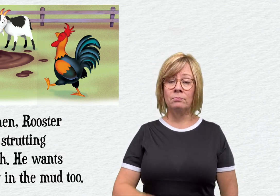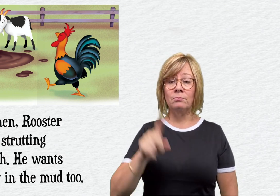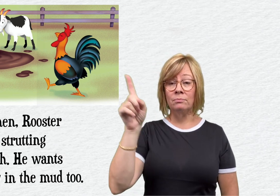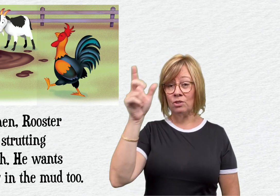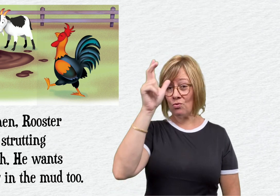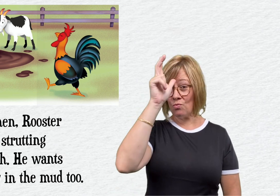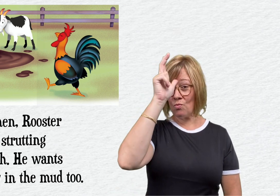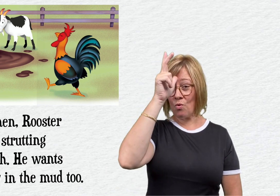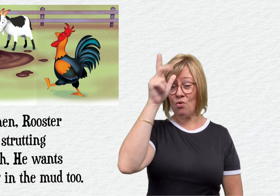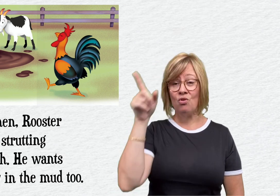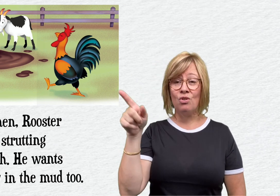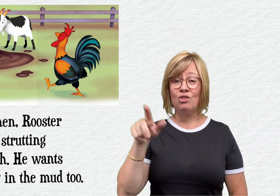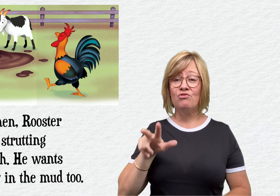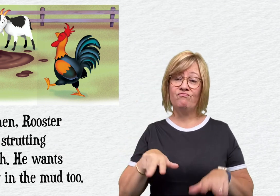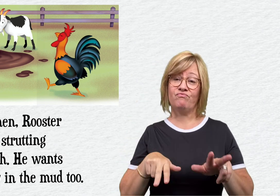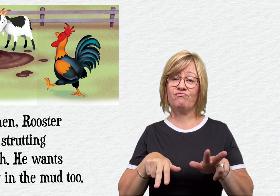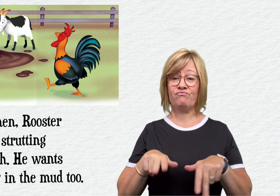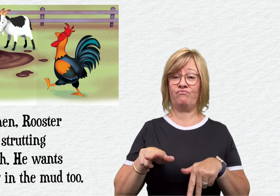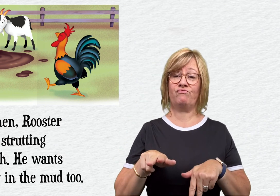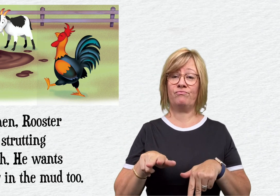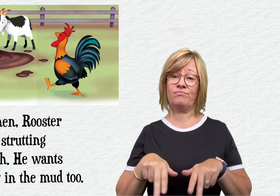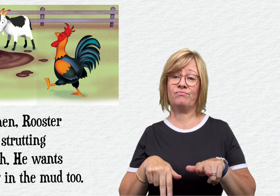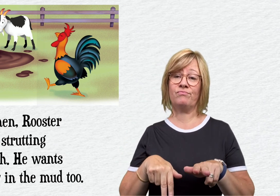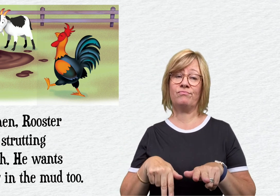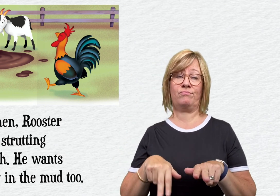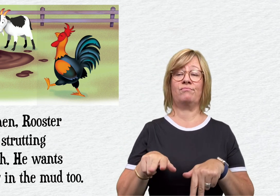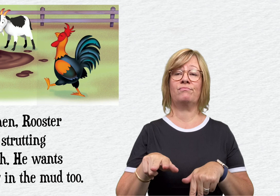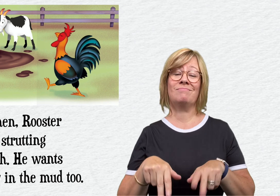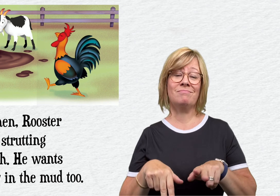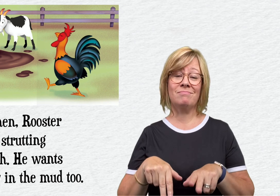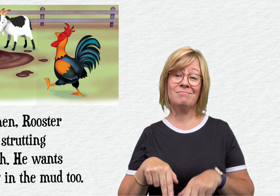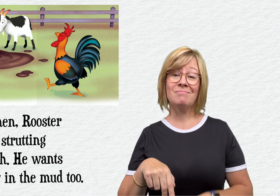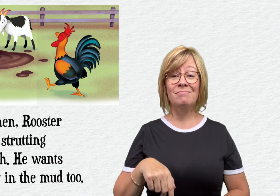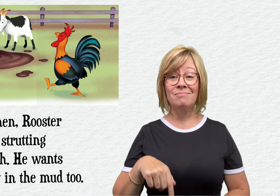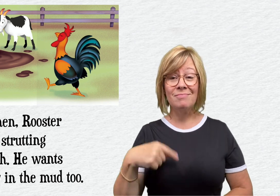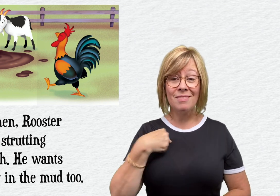Just then Rooster comes strutting through.